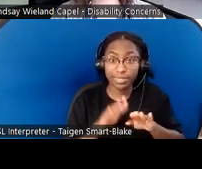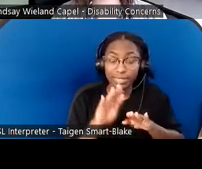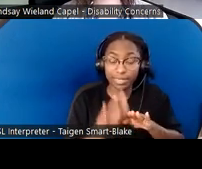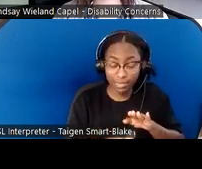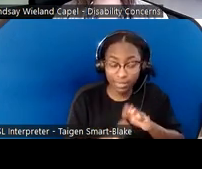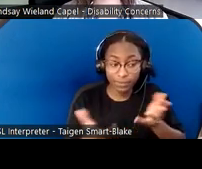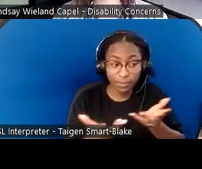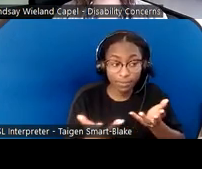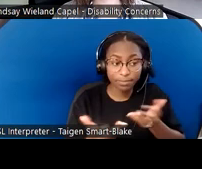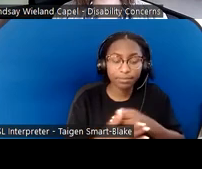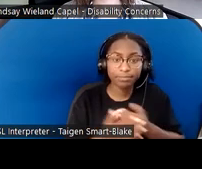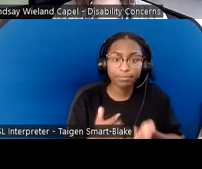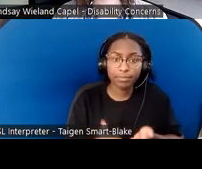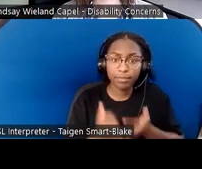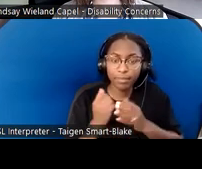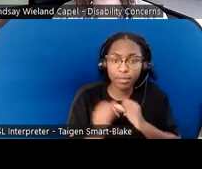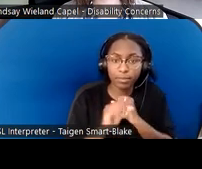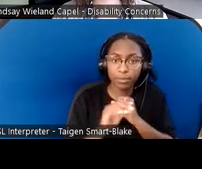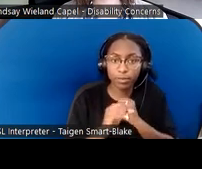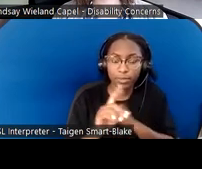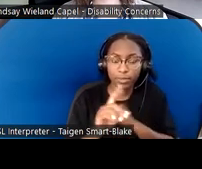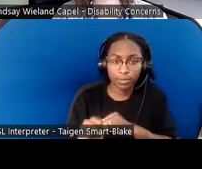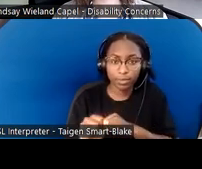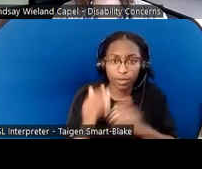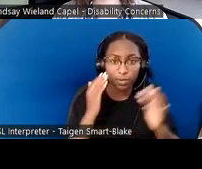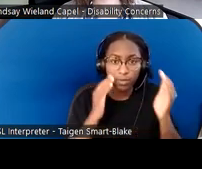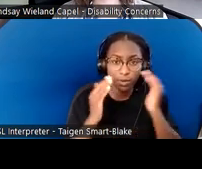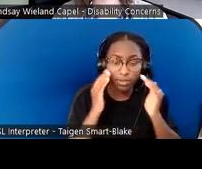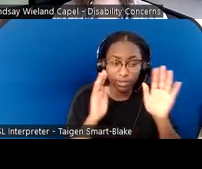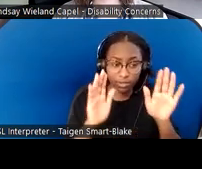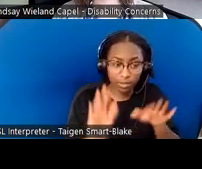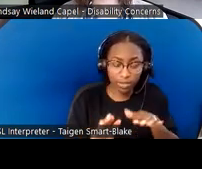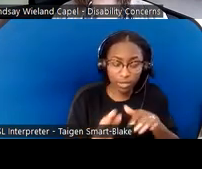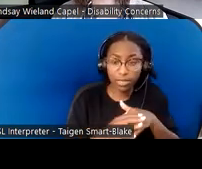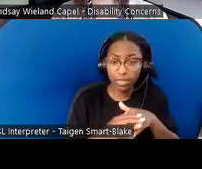Disability Awareness Sunday in your church, whether that happens in October